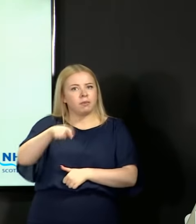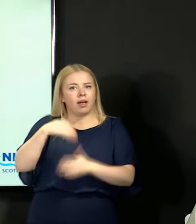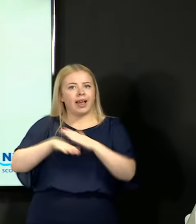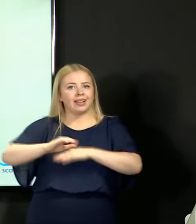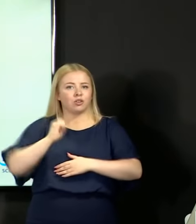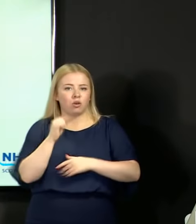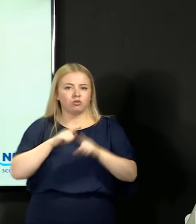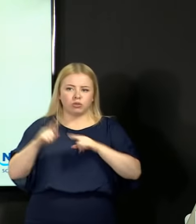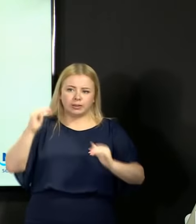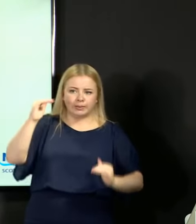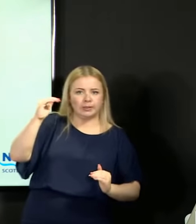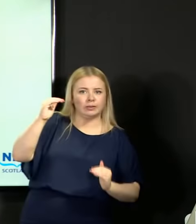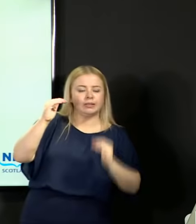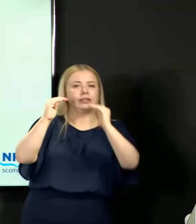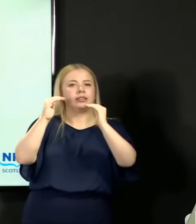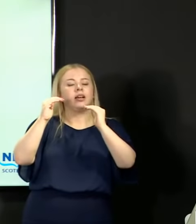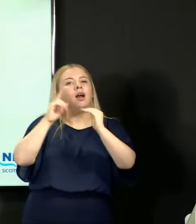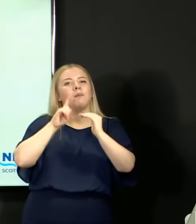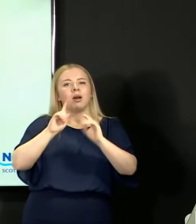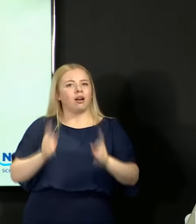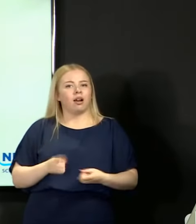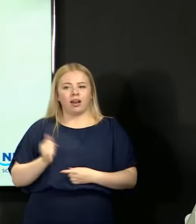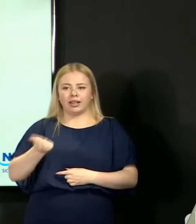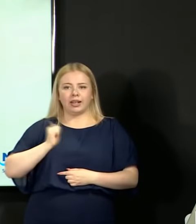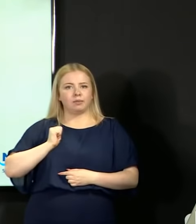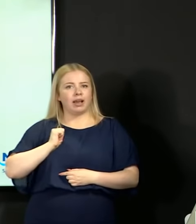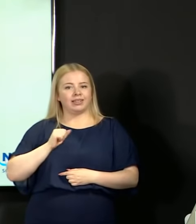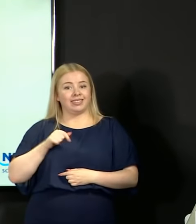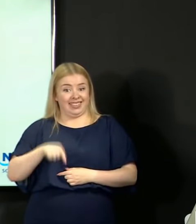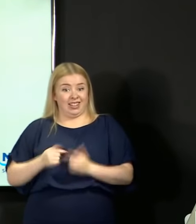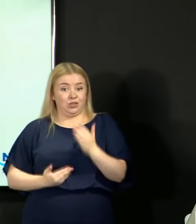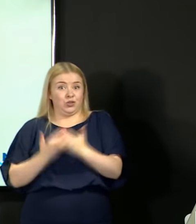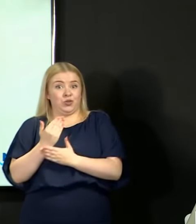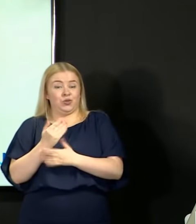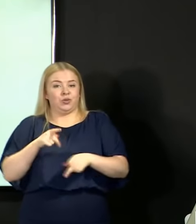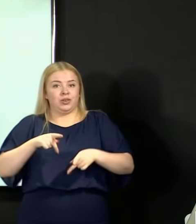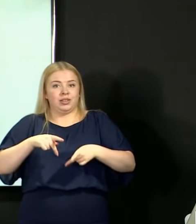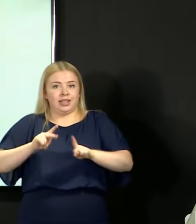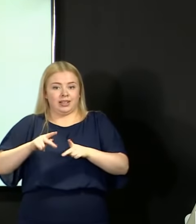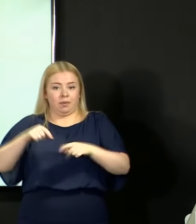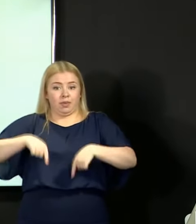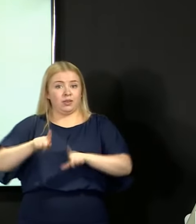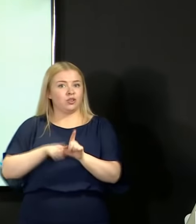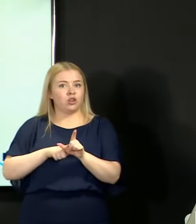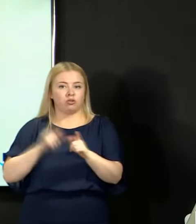But we couldn't expect a system of moderation to do that and what we see from these results,